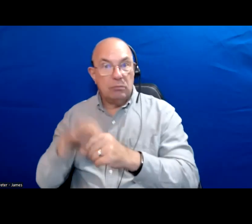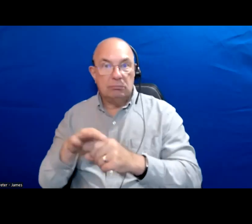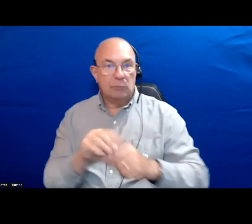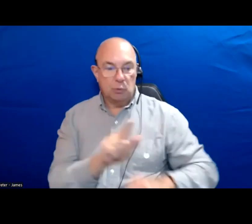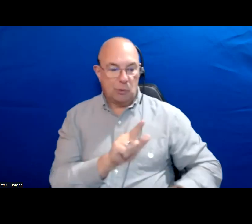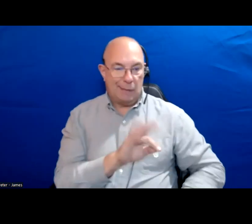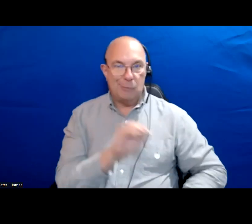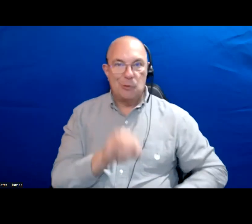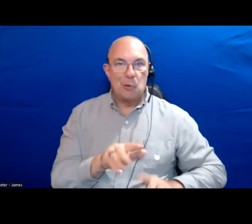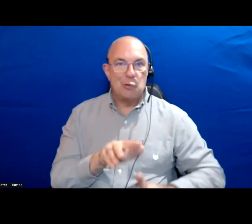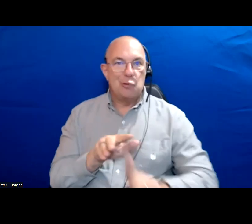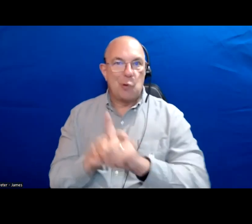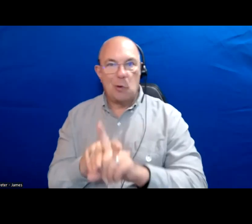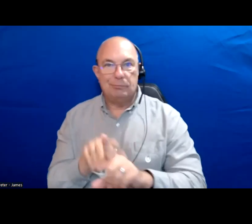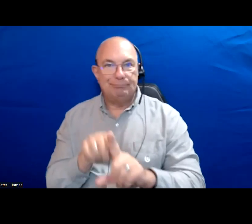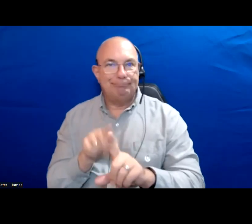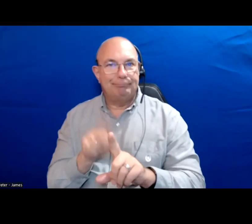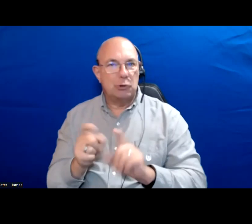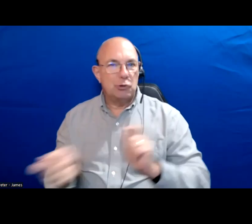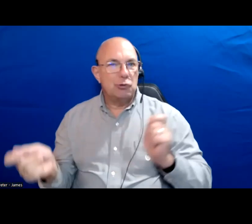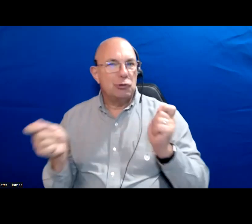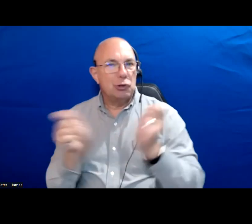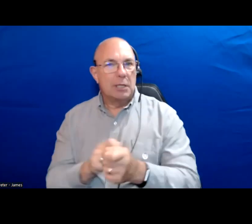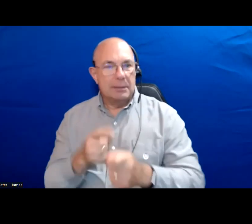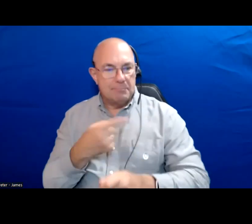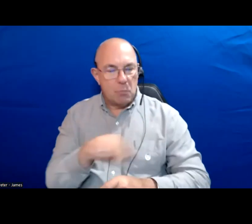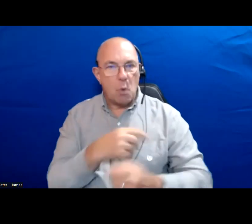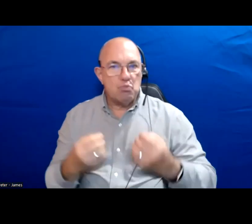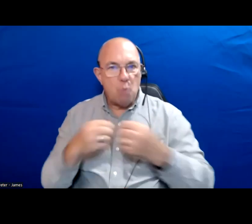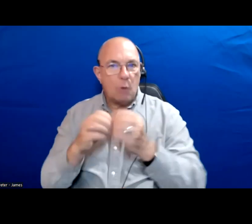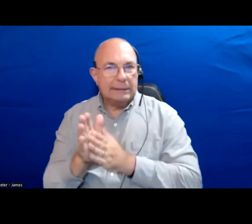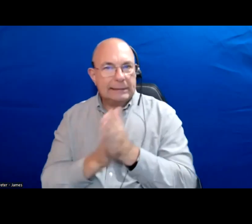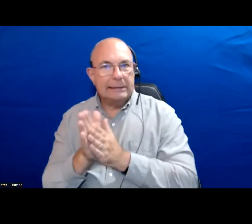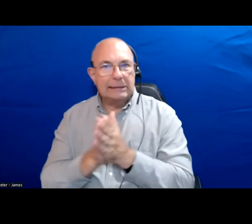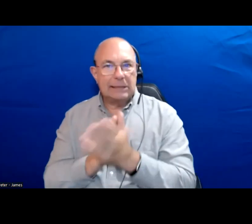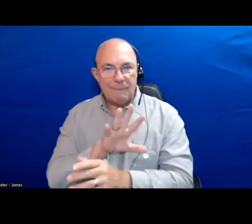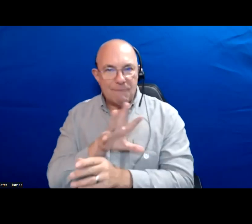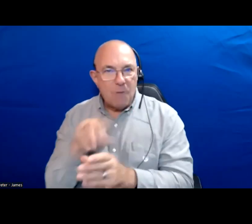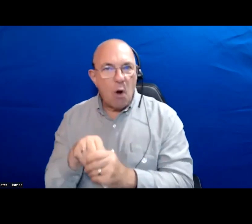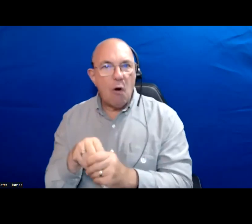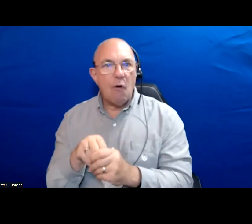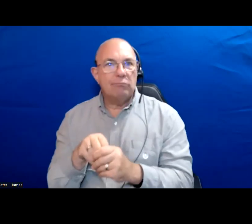What do you think needs to change in order for residents to be more interested and engaged in all of this?